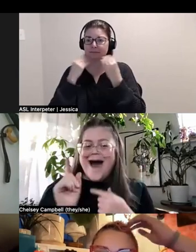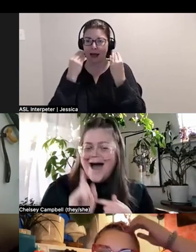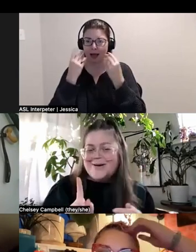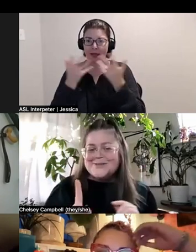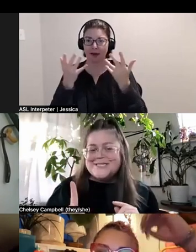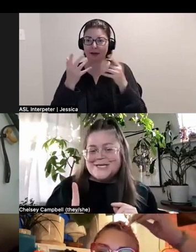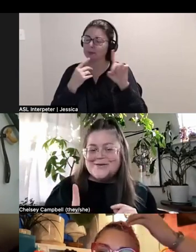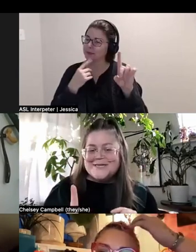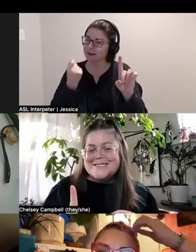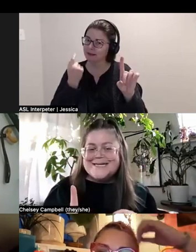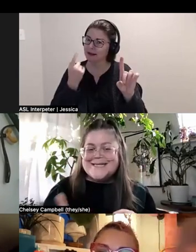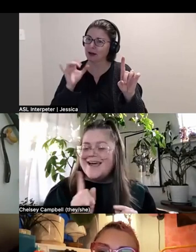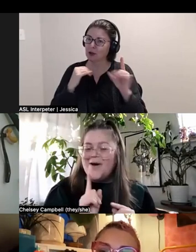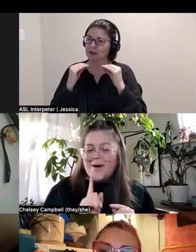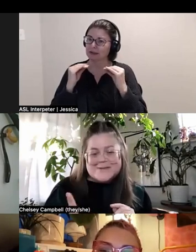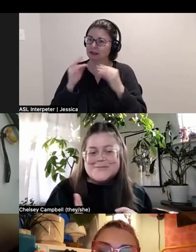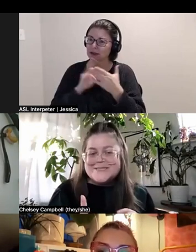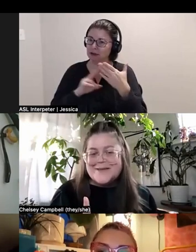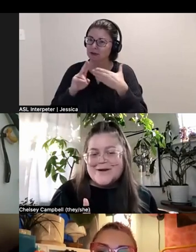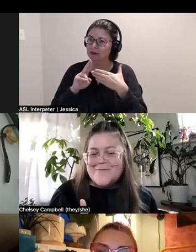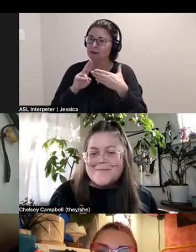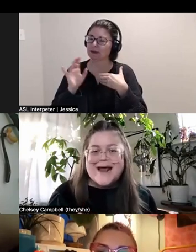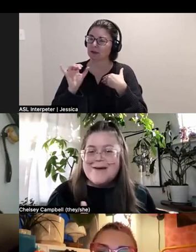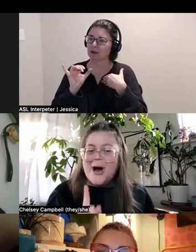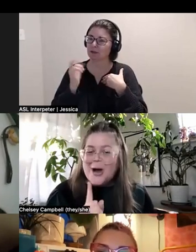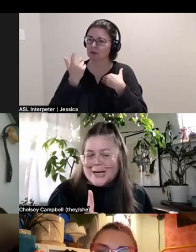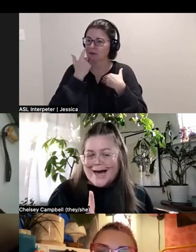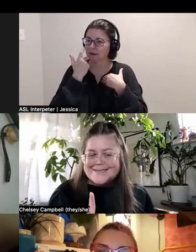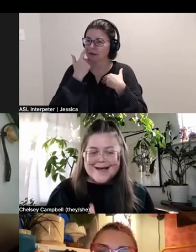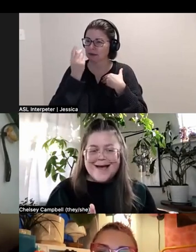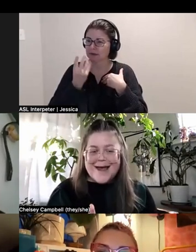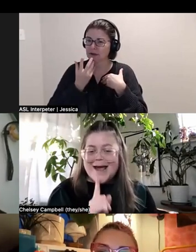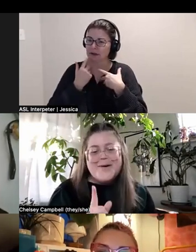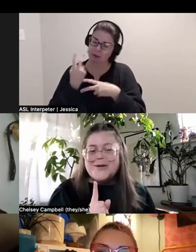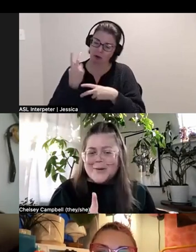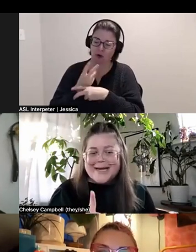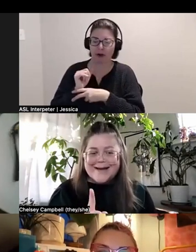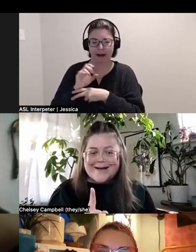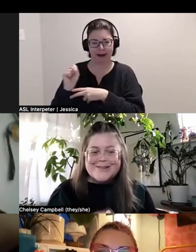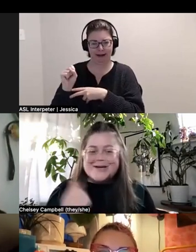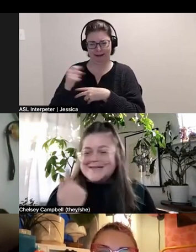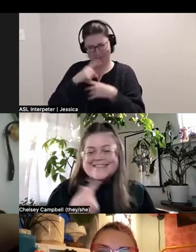Although, I also teach at universities and I recently been informed that I am a hard ass I don't agree.